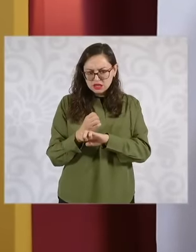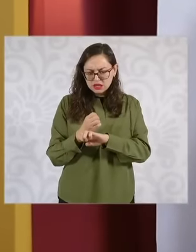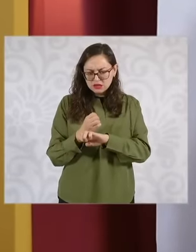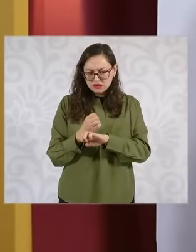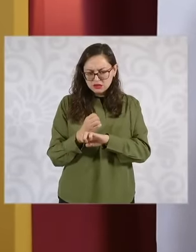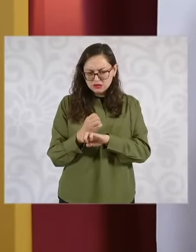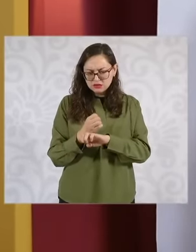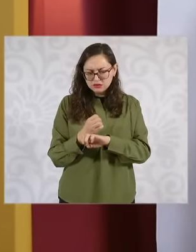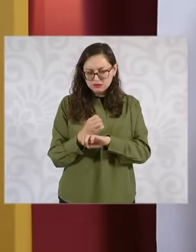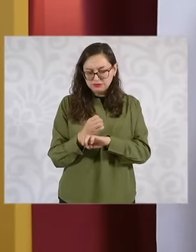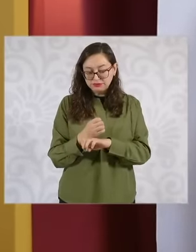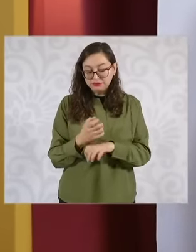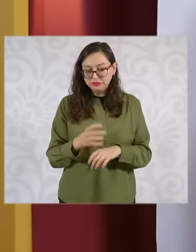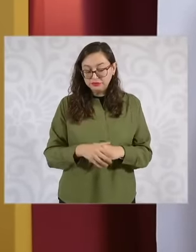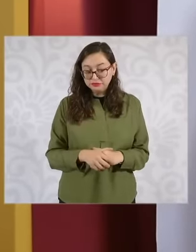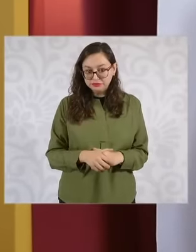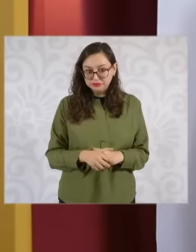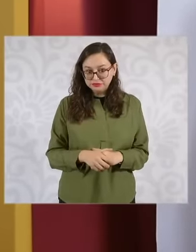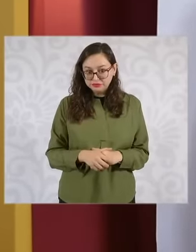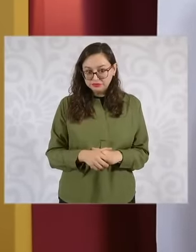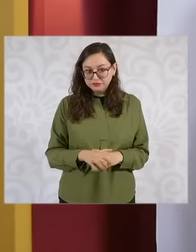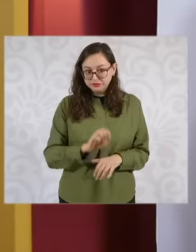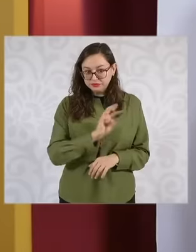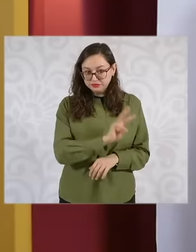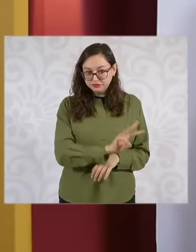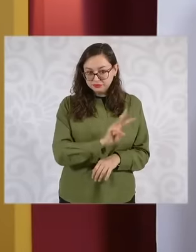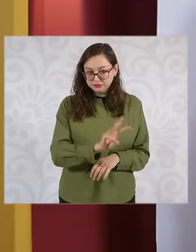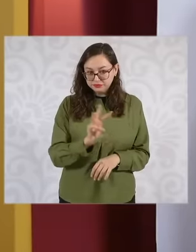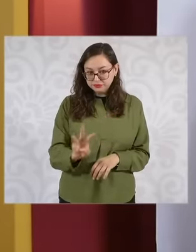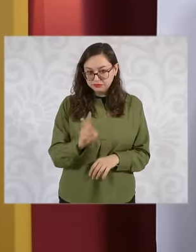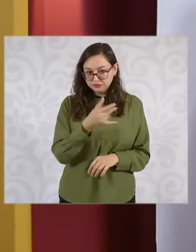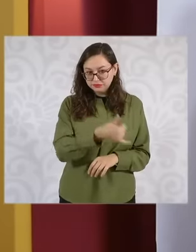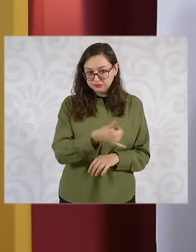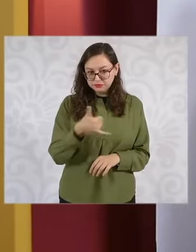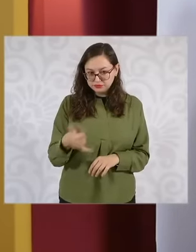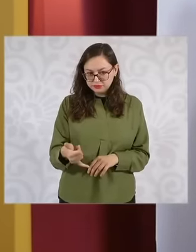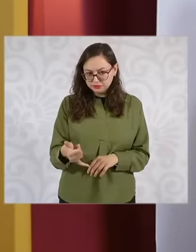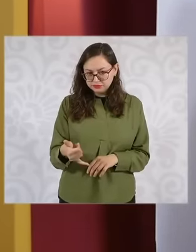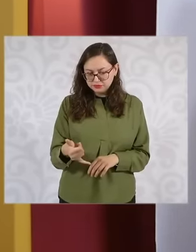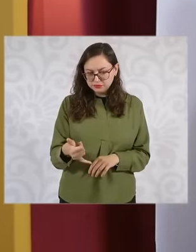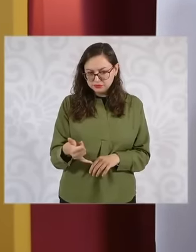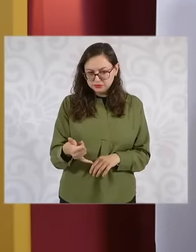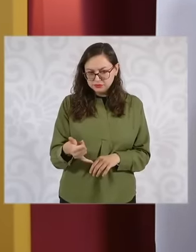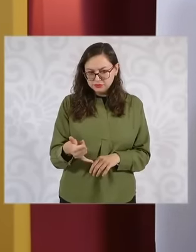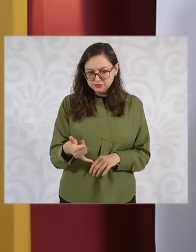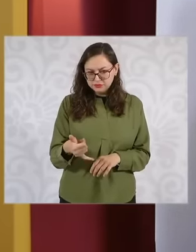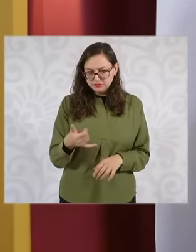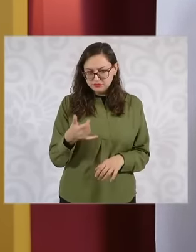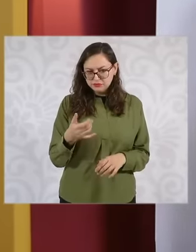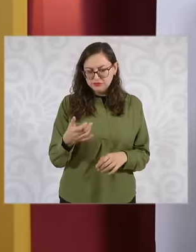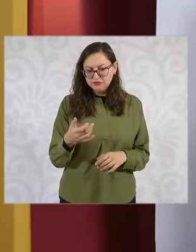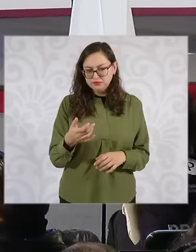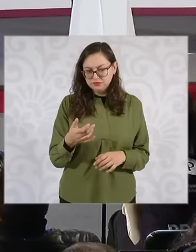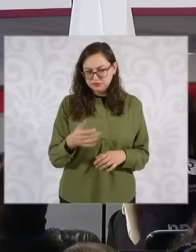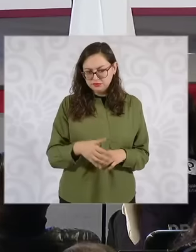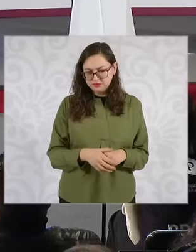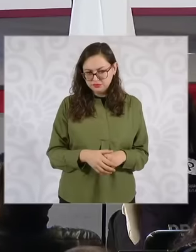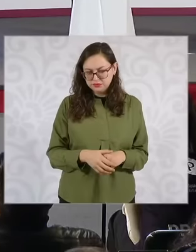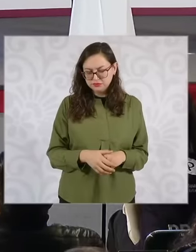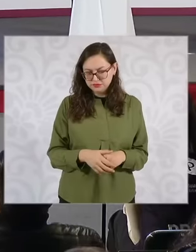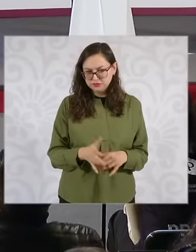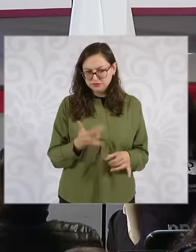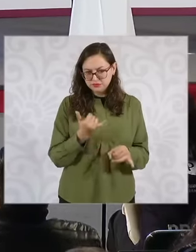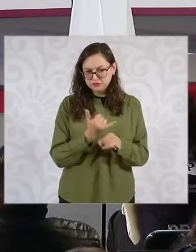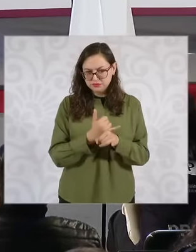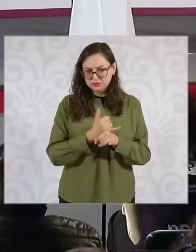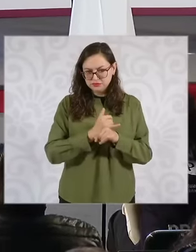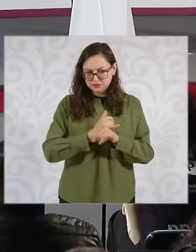infonavid has and of course with information campaigns that will continue to be held as